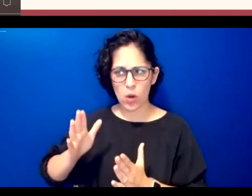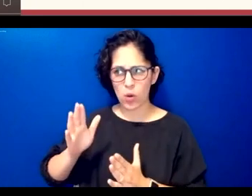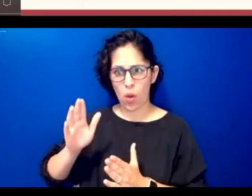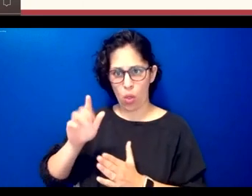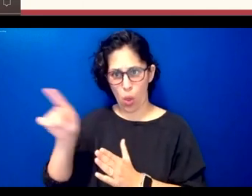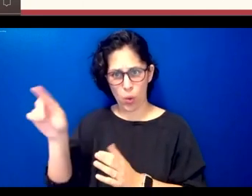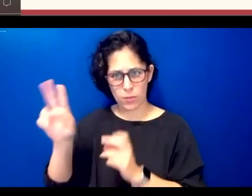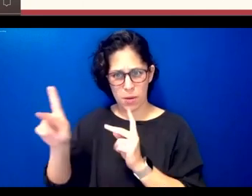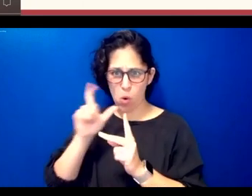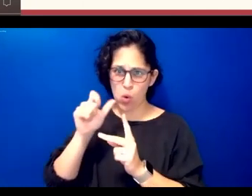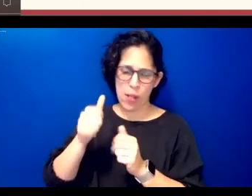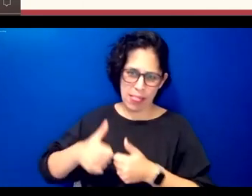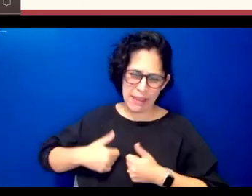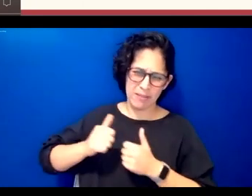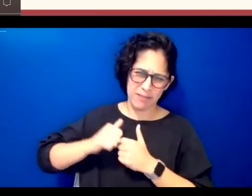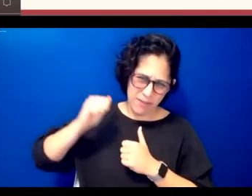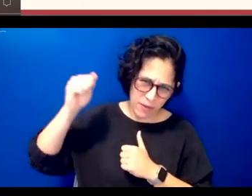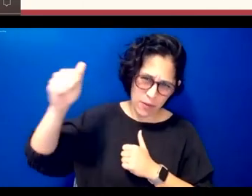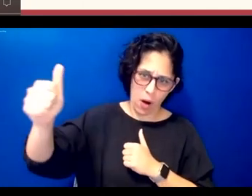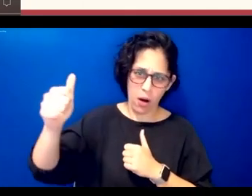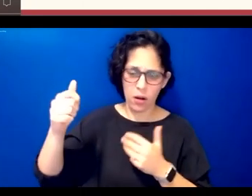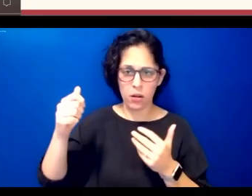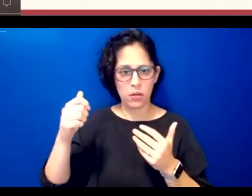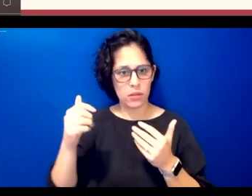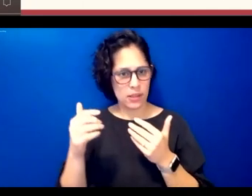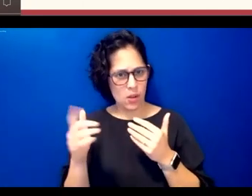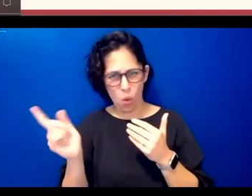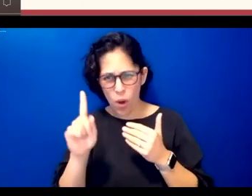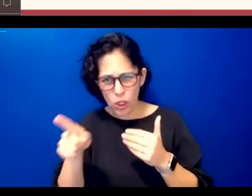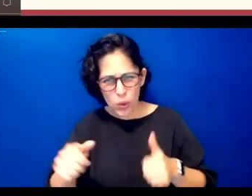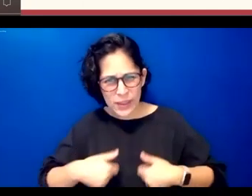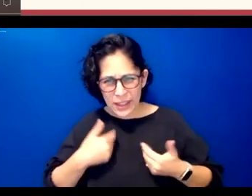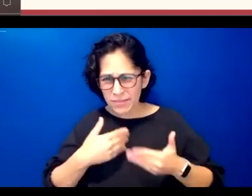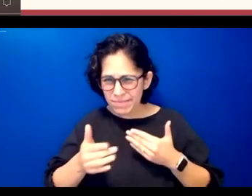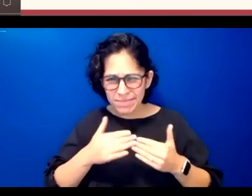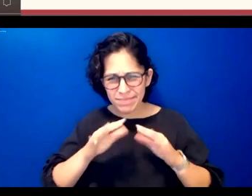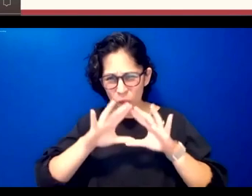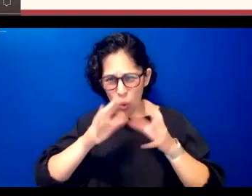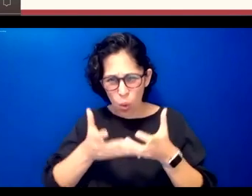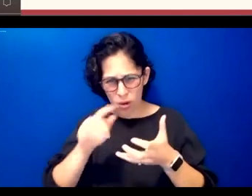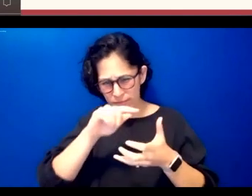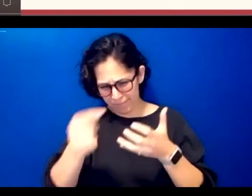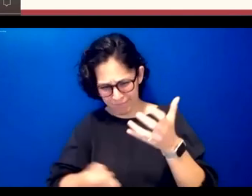is to ensure that worldwide regardless of where they lived as long as they could find